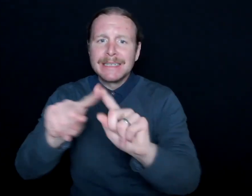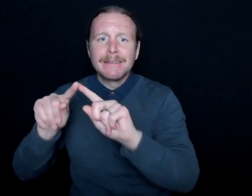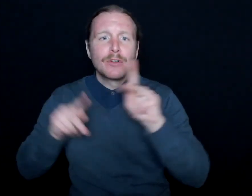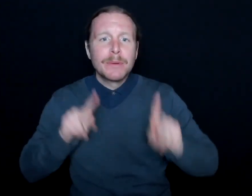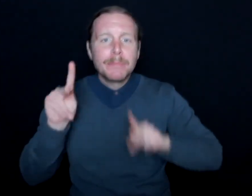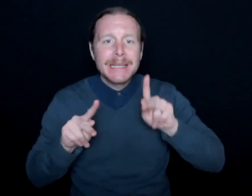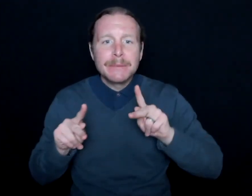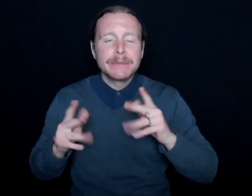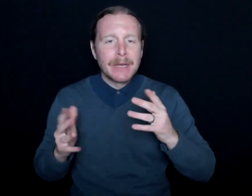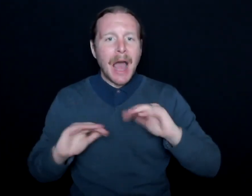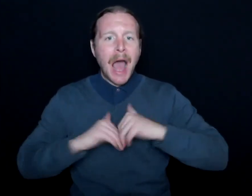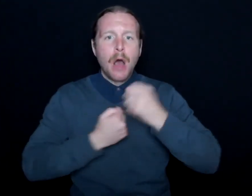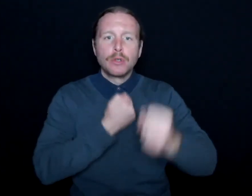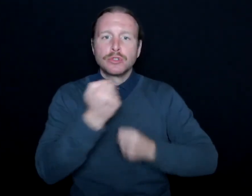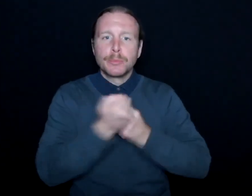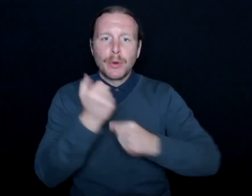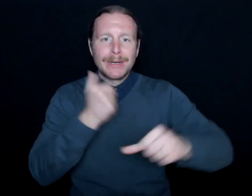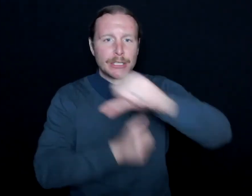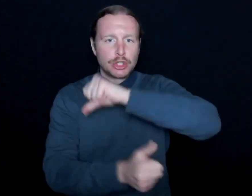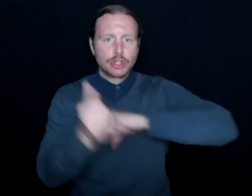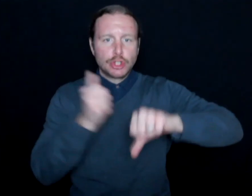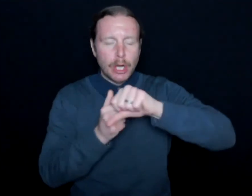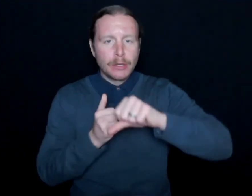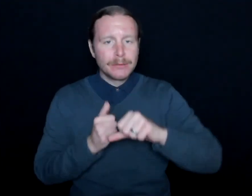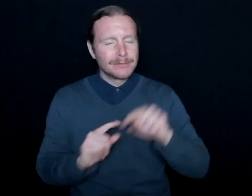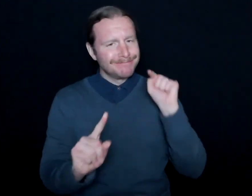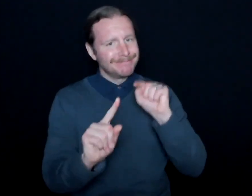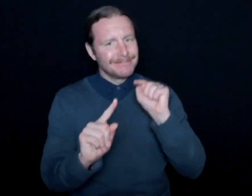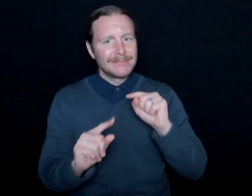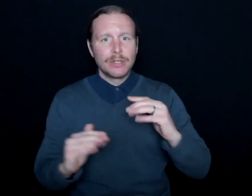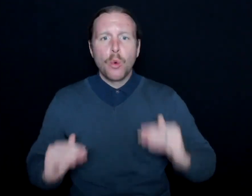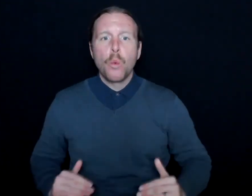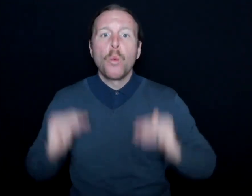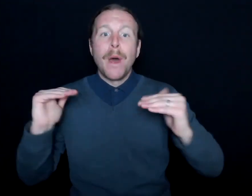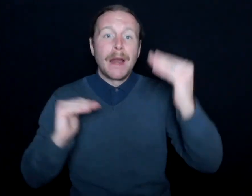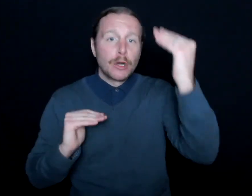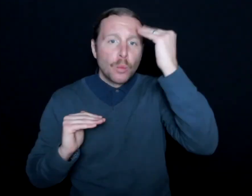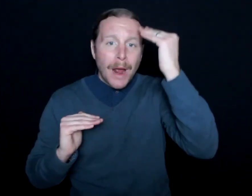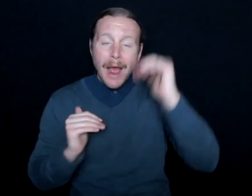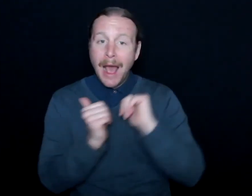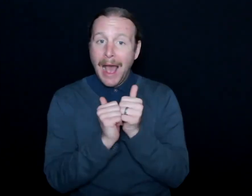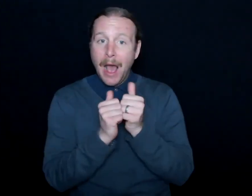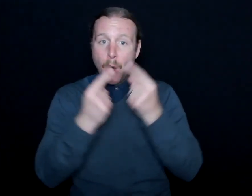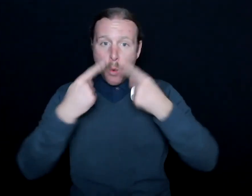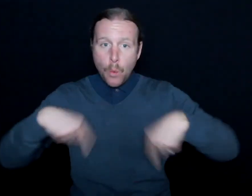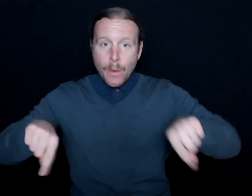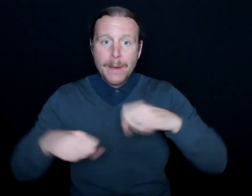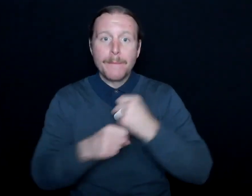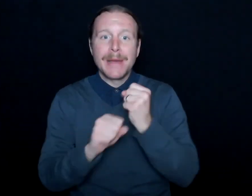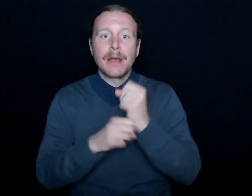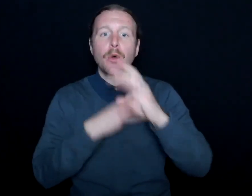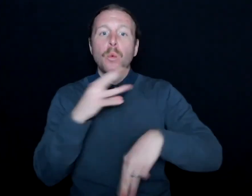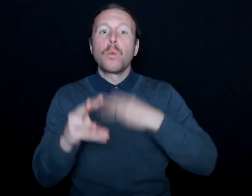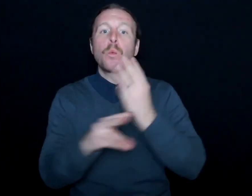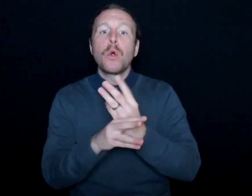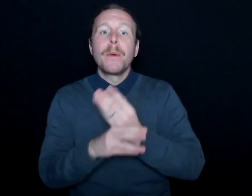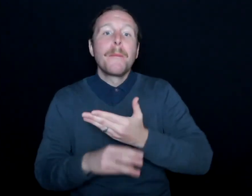and how we can support one another-- and so really it's about raising awareness, and how can we make this world a more accessible world